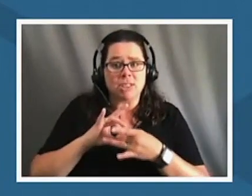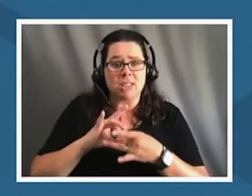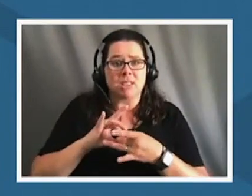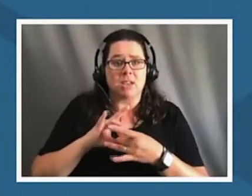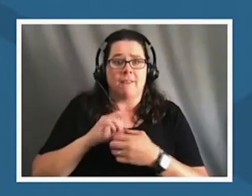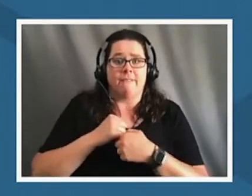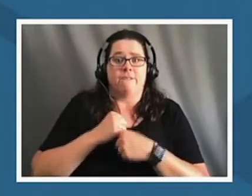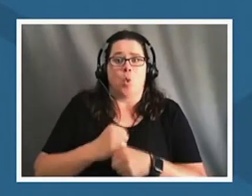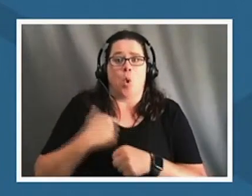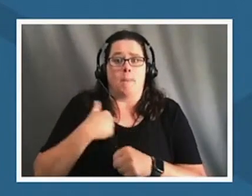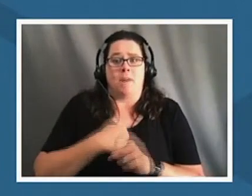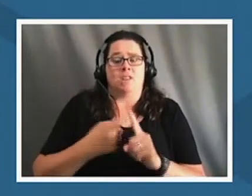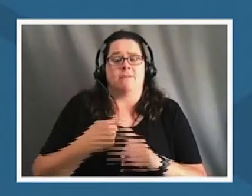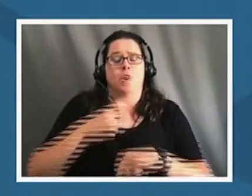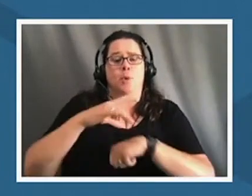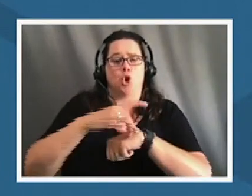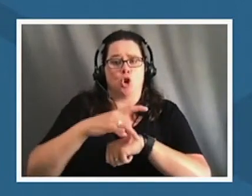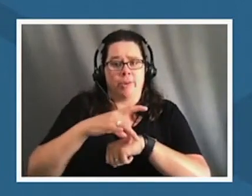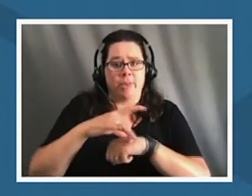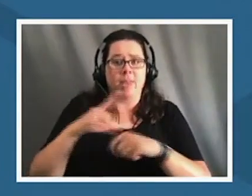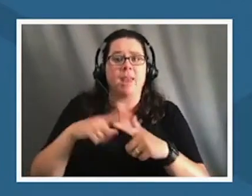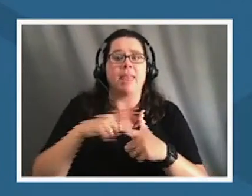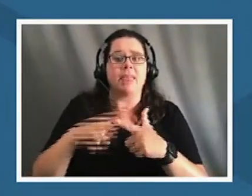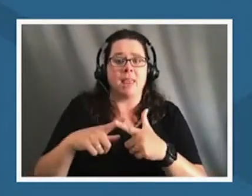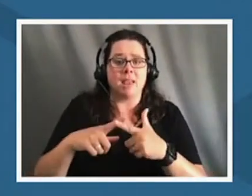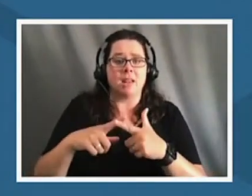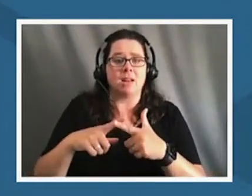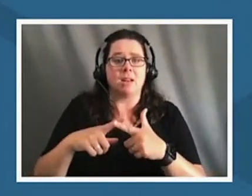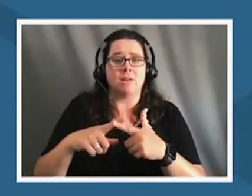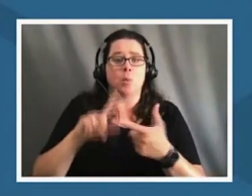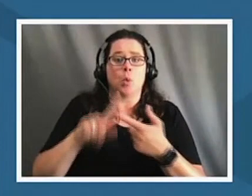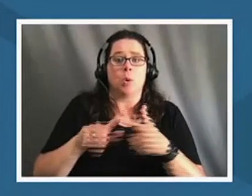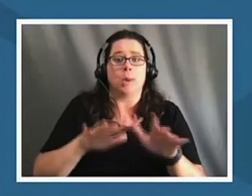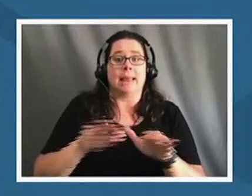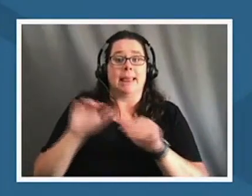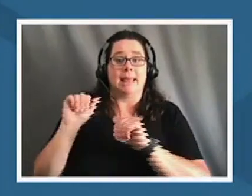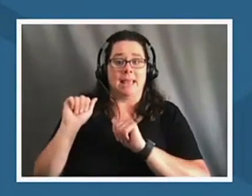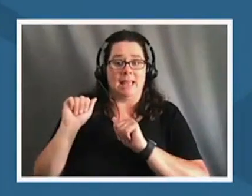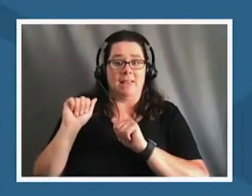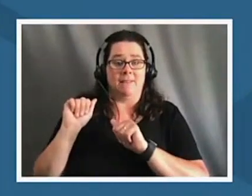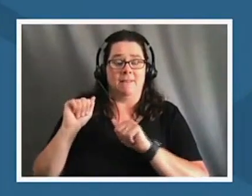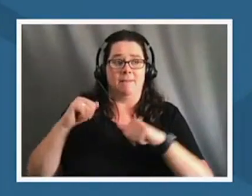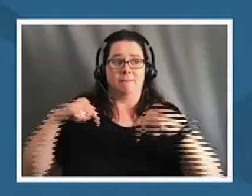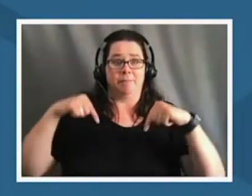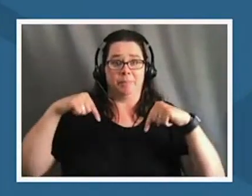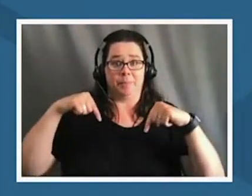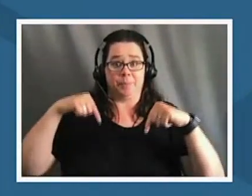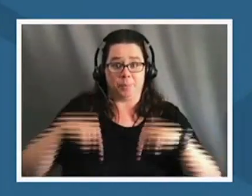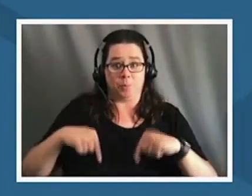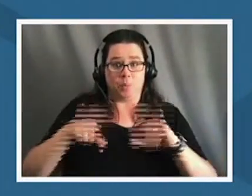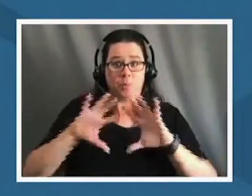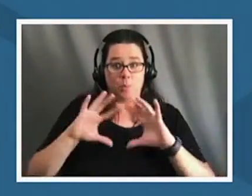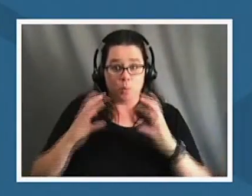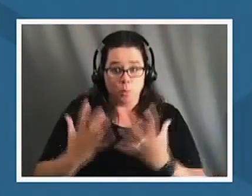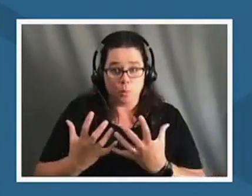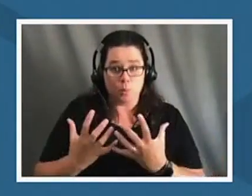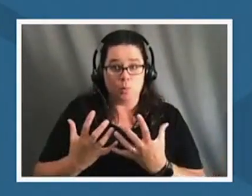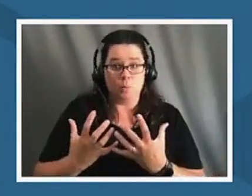from the earth and then when we when we leave this